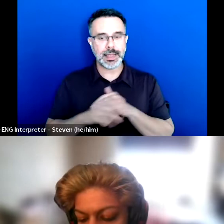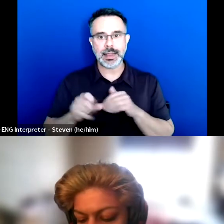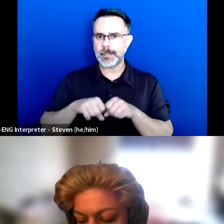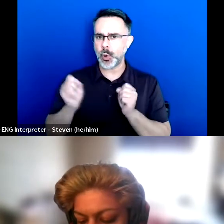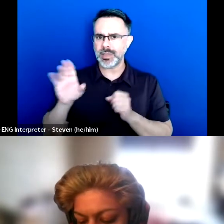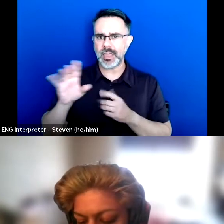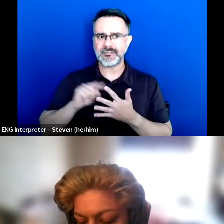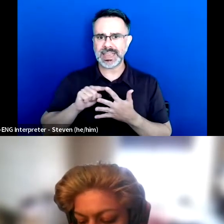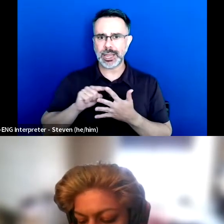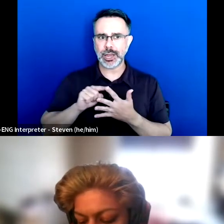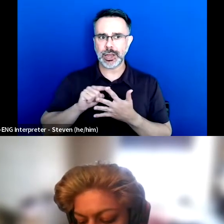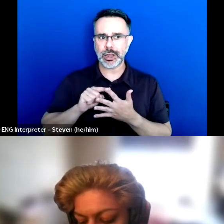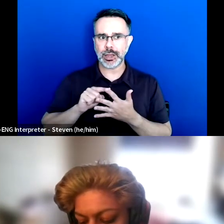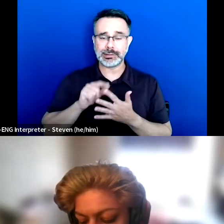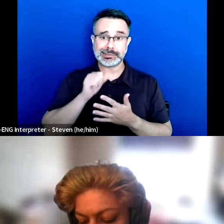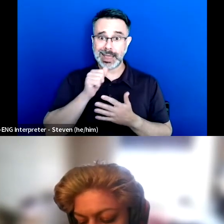Which obviously is not ideal for coming into an exam.